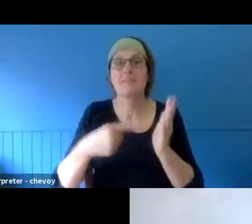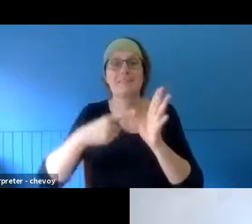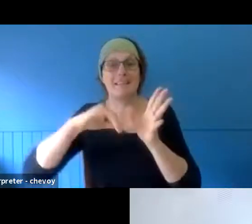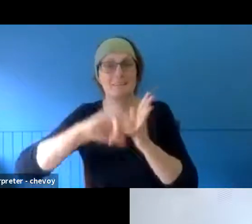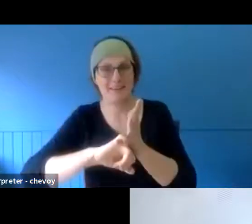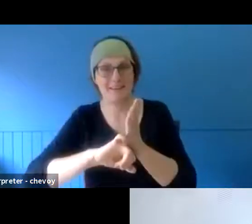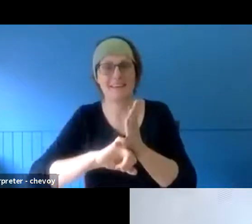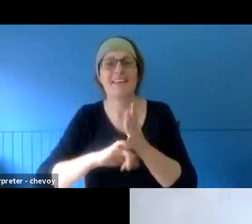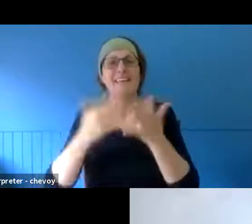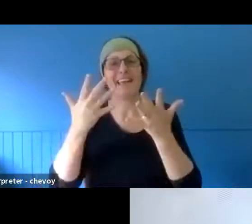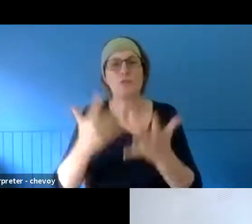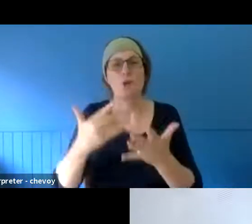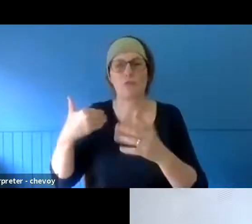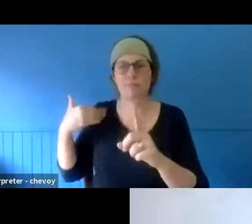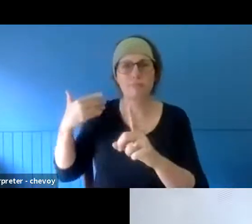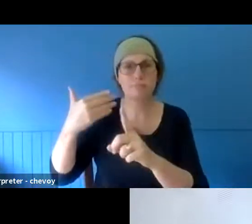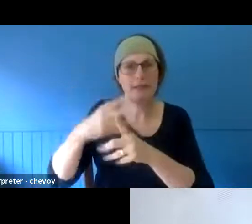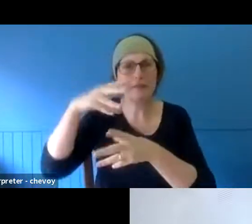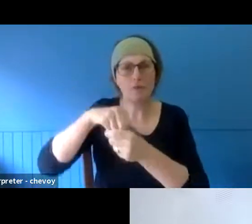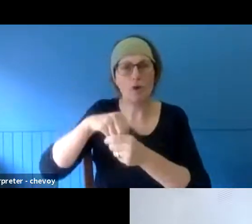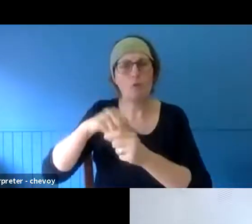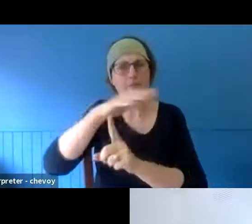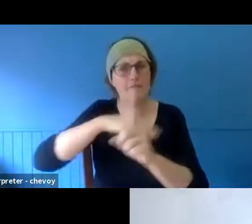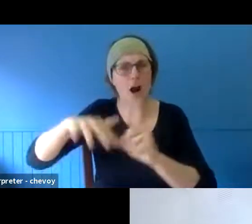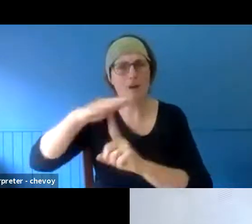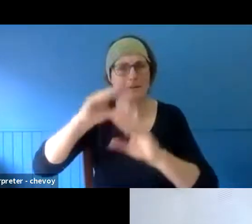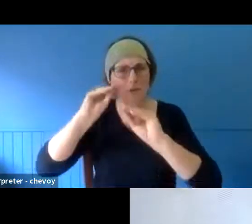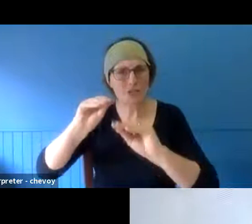development. He was one of the key drivers in the Symbols of Bushfire